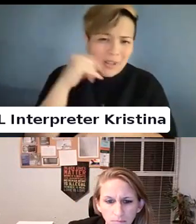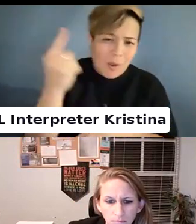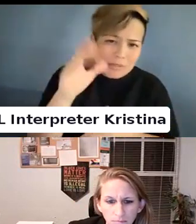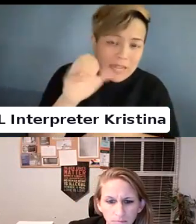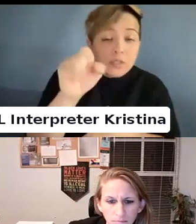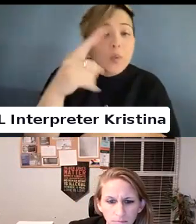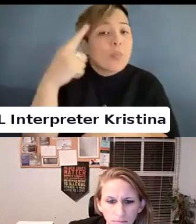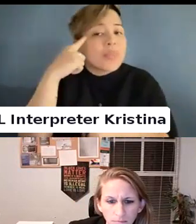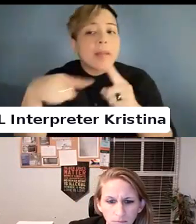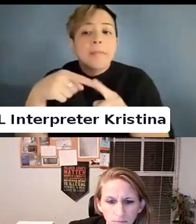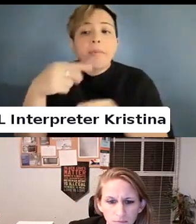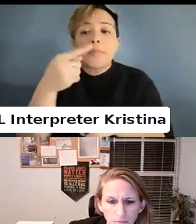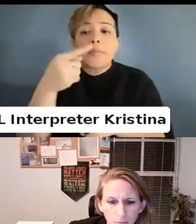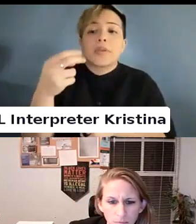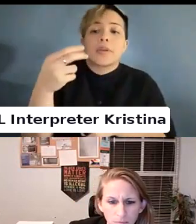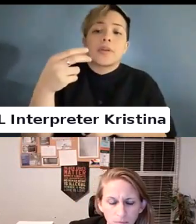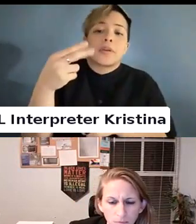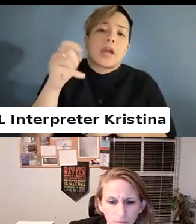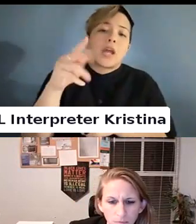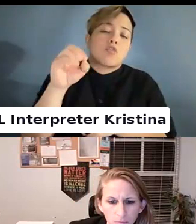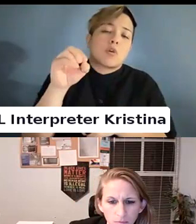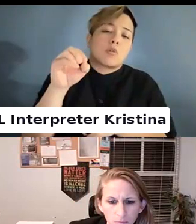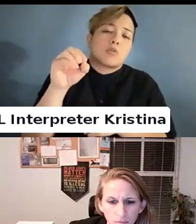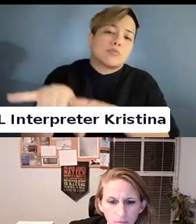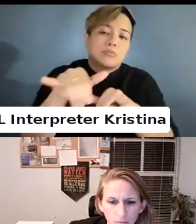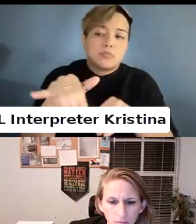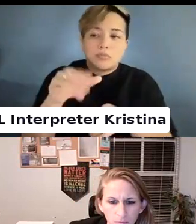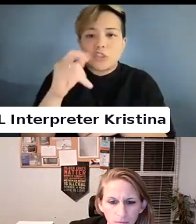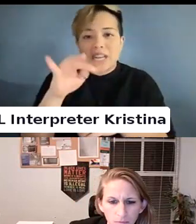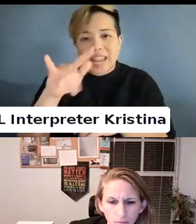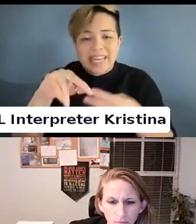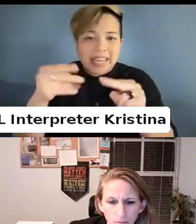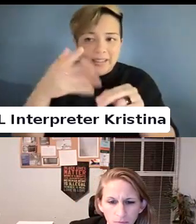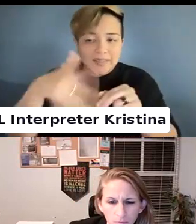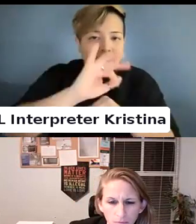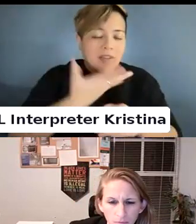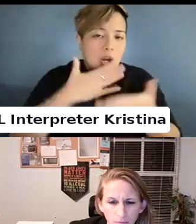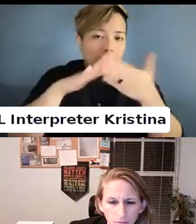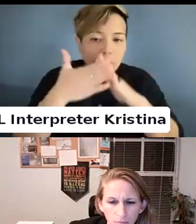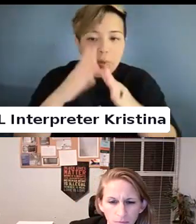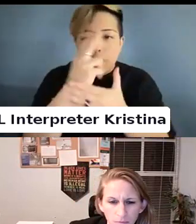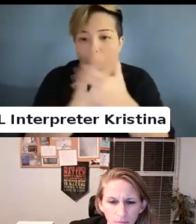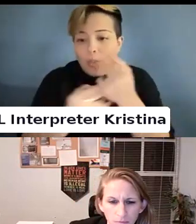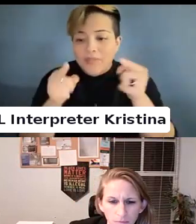Speaking about the community. These communities.